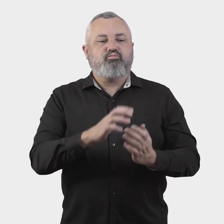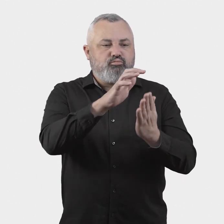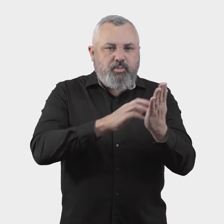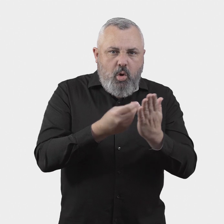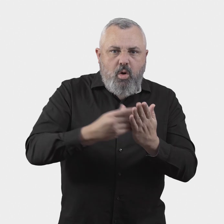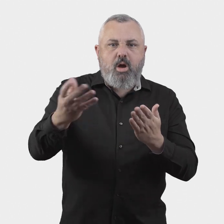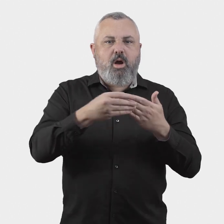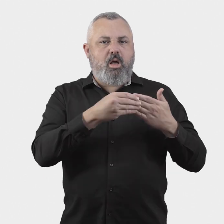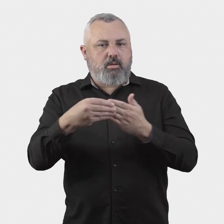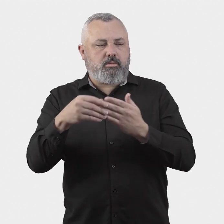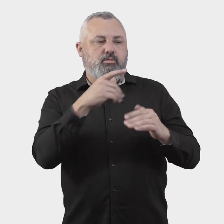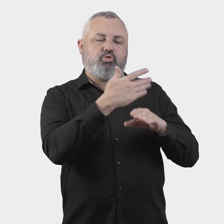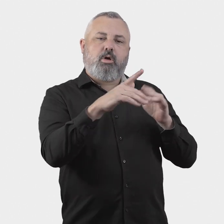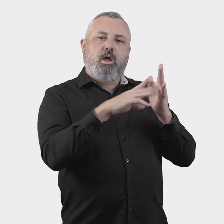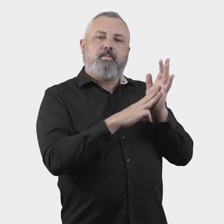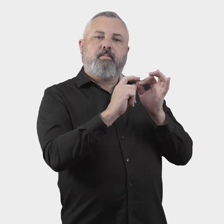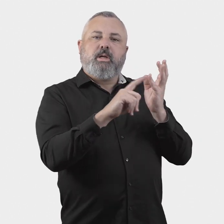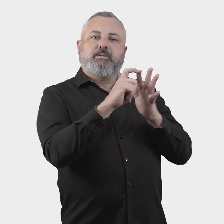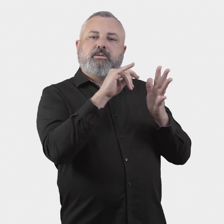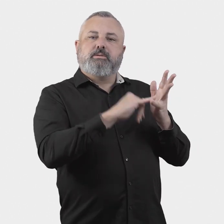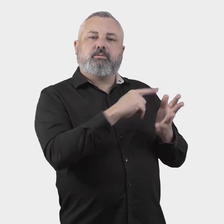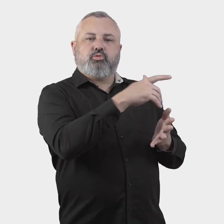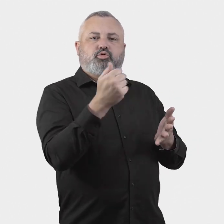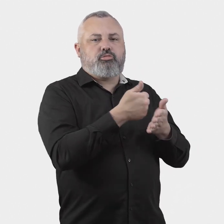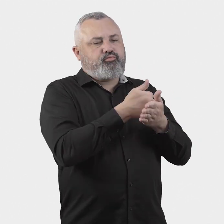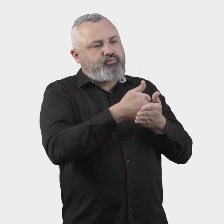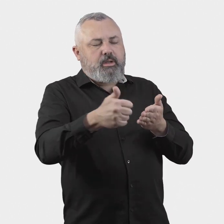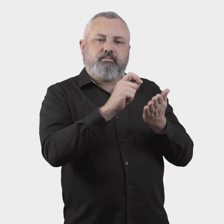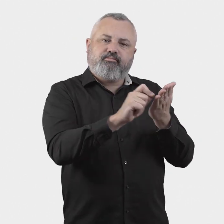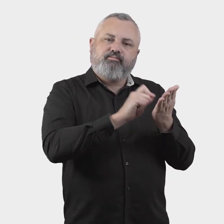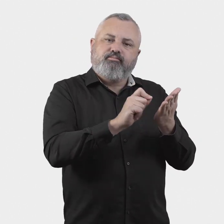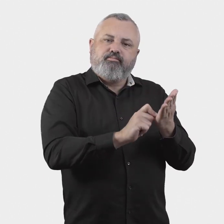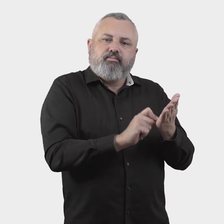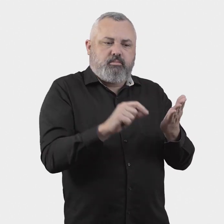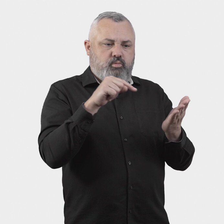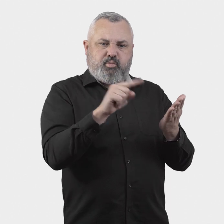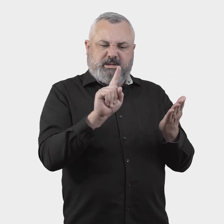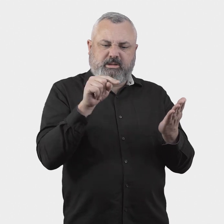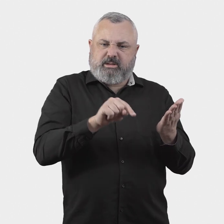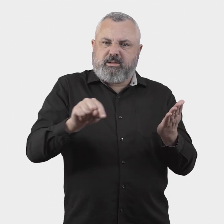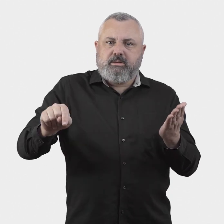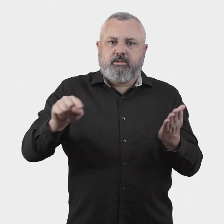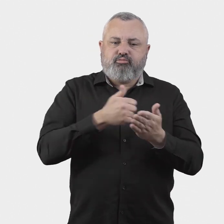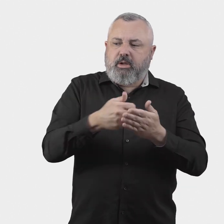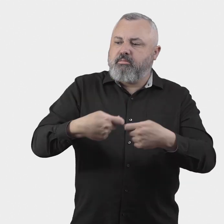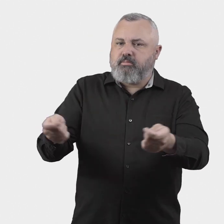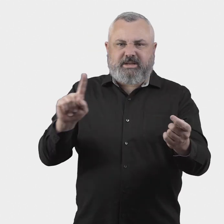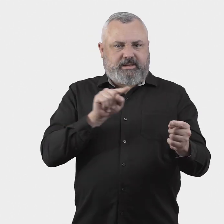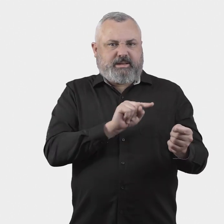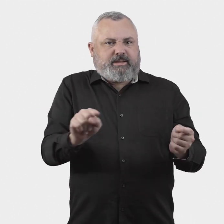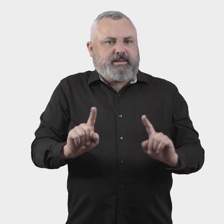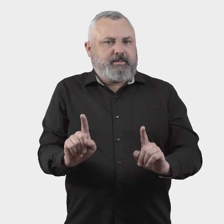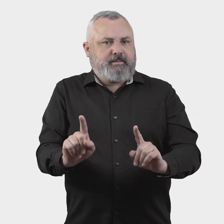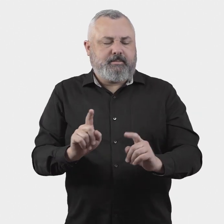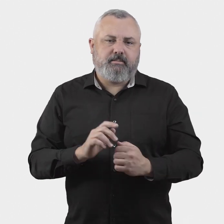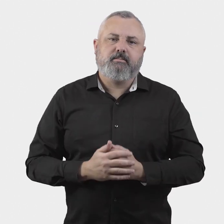20. What regular publications should the Aviation Industry Ombuds Scheme produce?